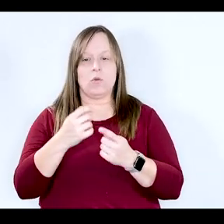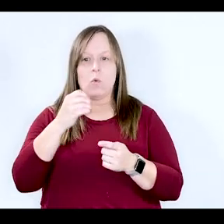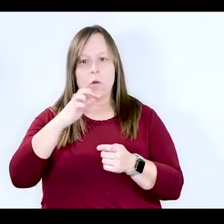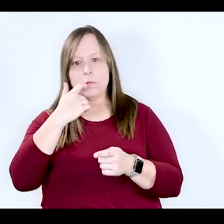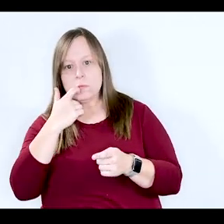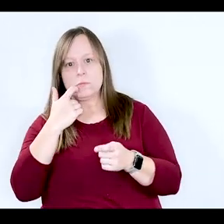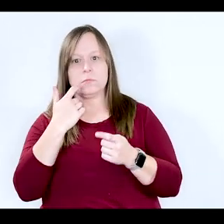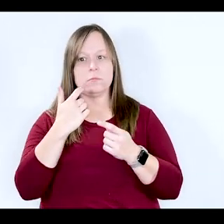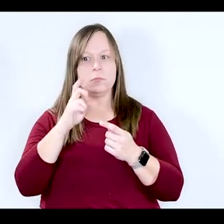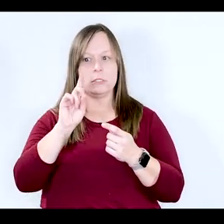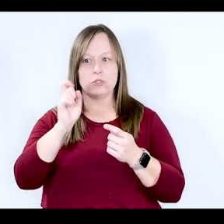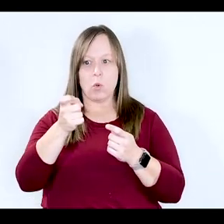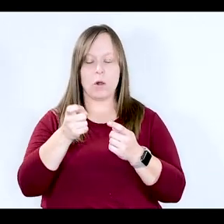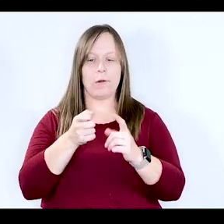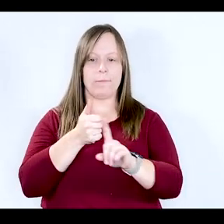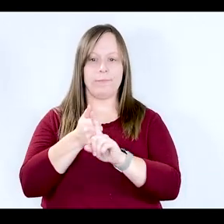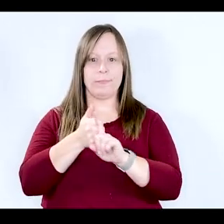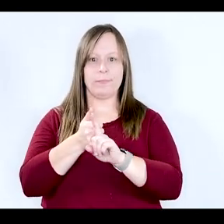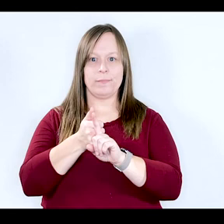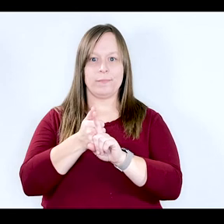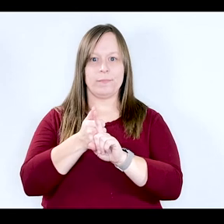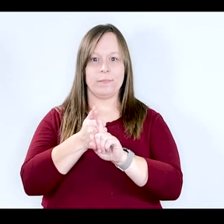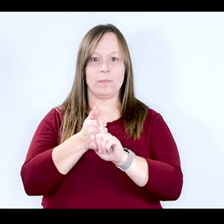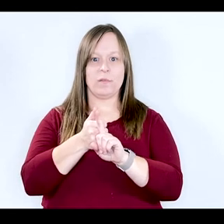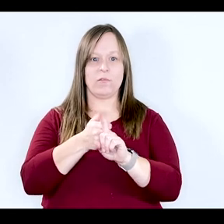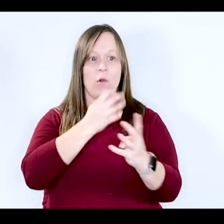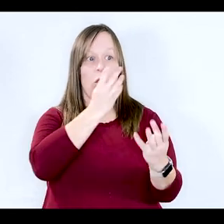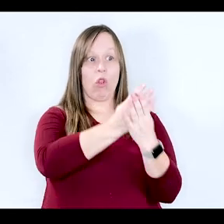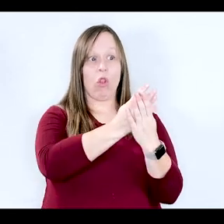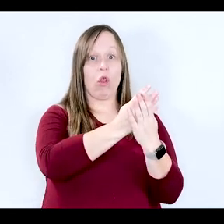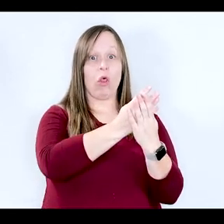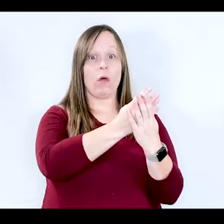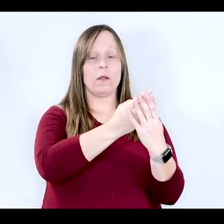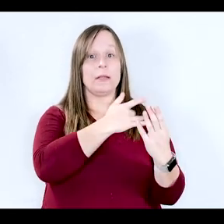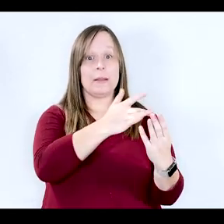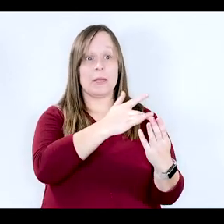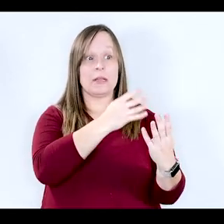use disorder, who are diverted from the kind of traditional route of an